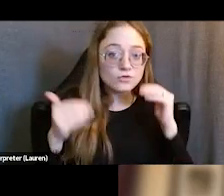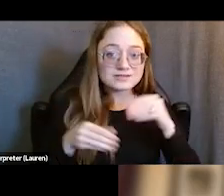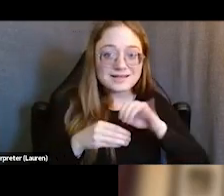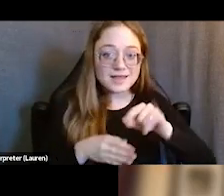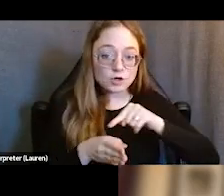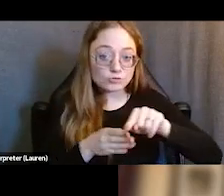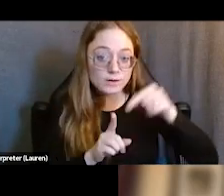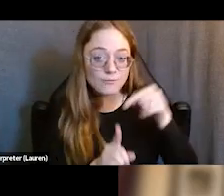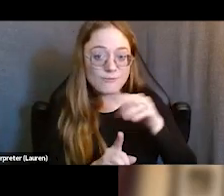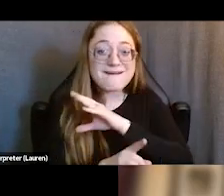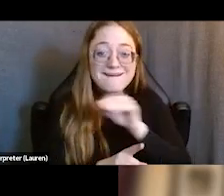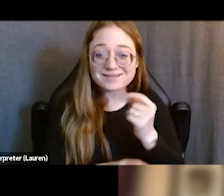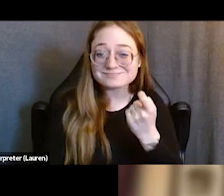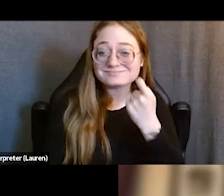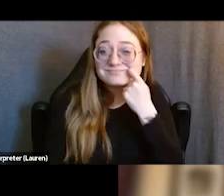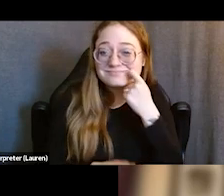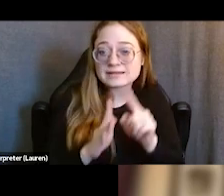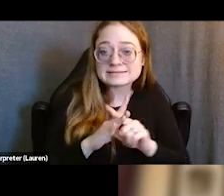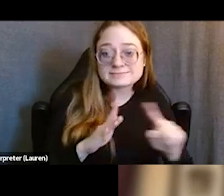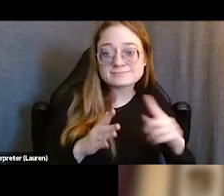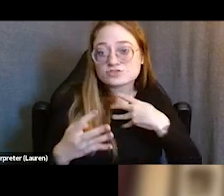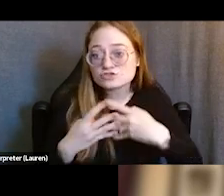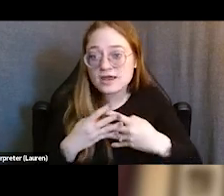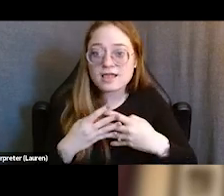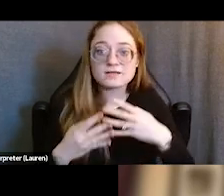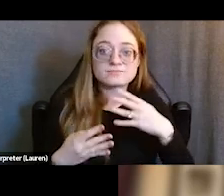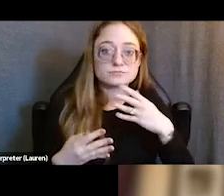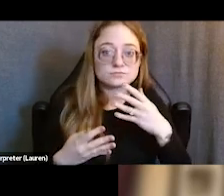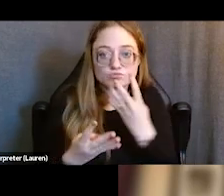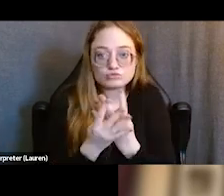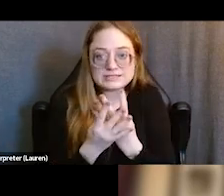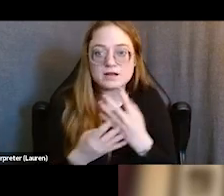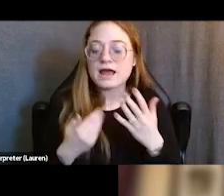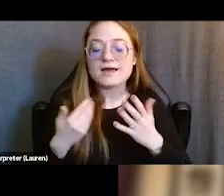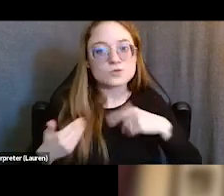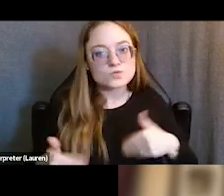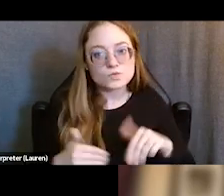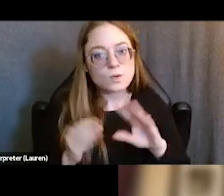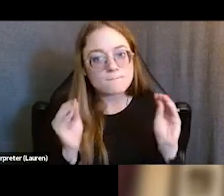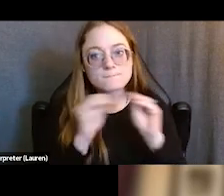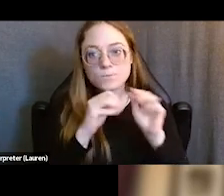and have just exited jail or prison, it's even more challenging. Because for formerly incarcerated people there are a variety of barriers